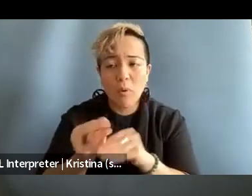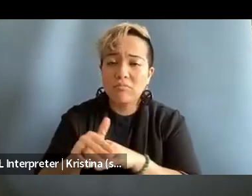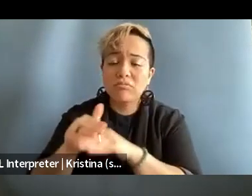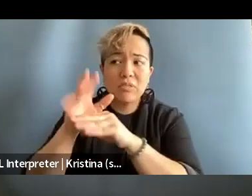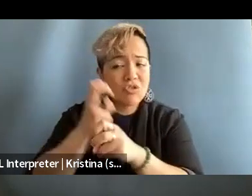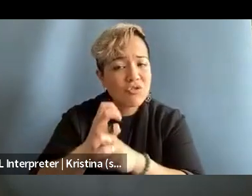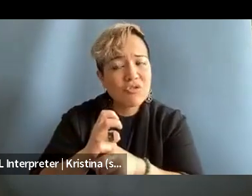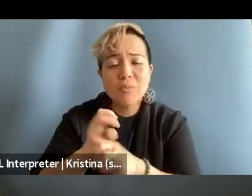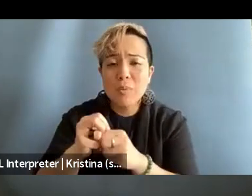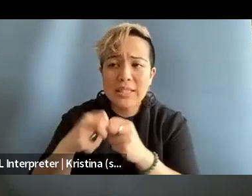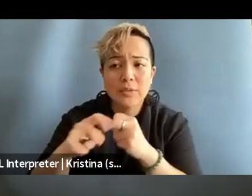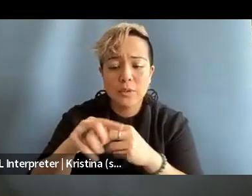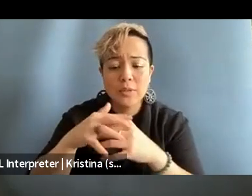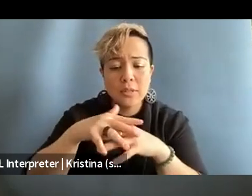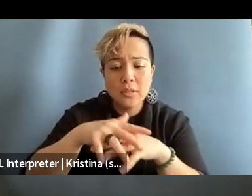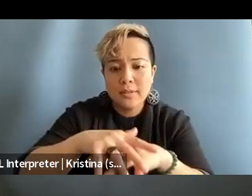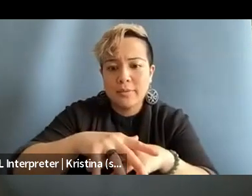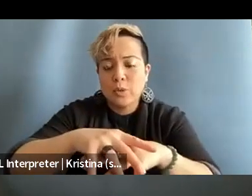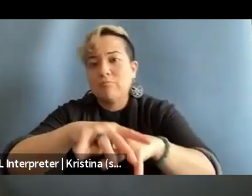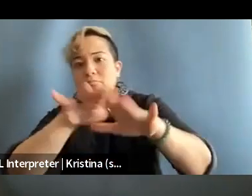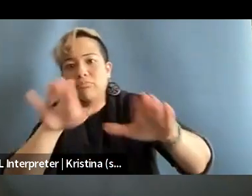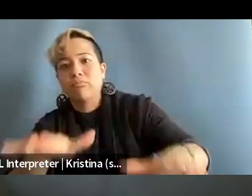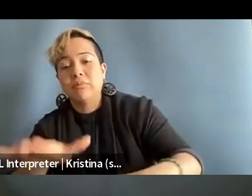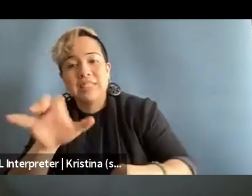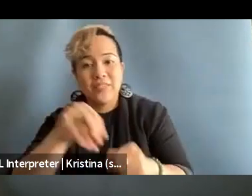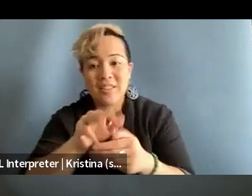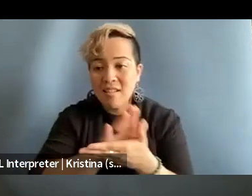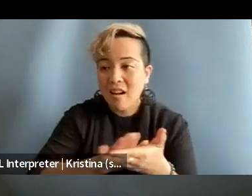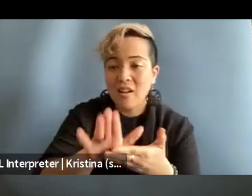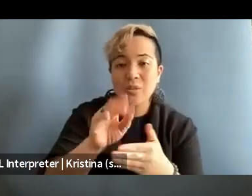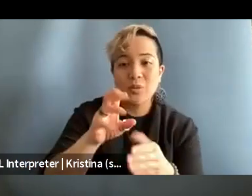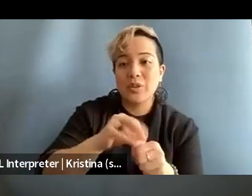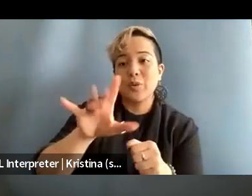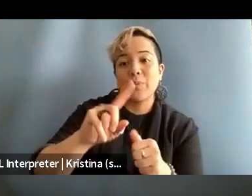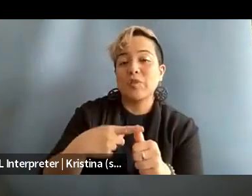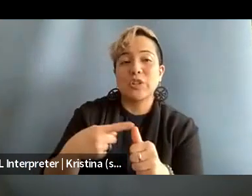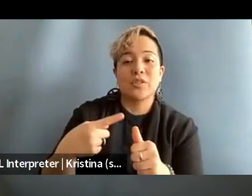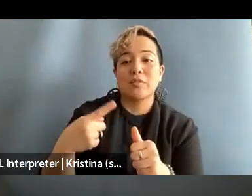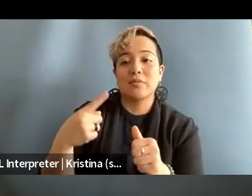to untwine them even in college or in your first, you know, professional,